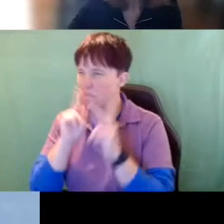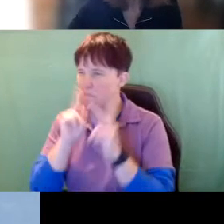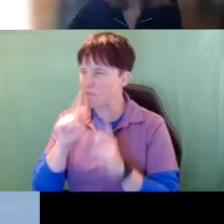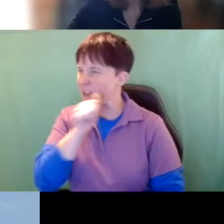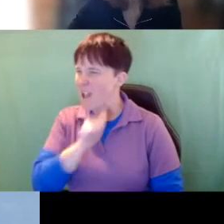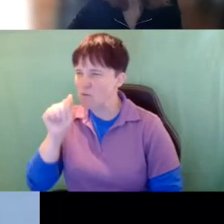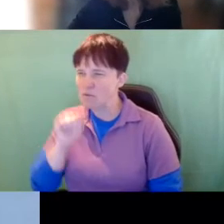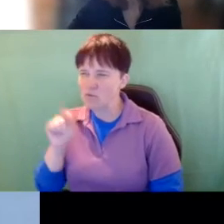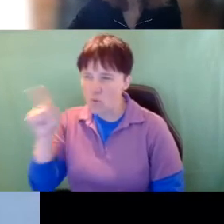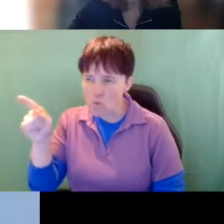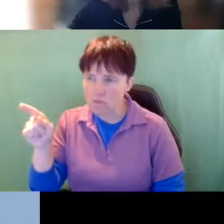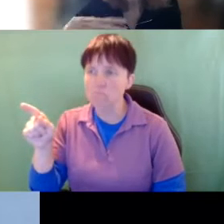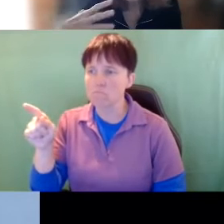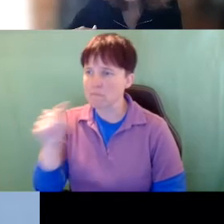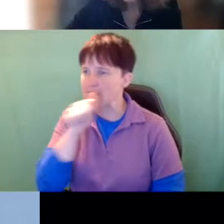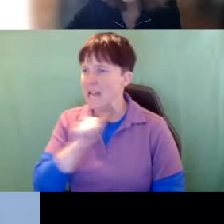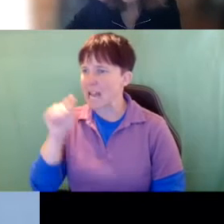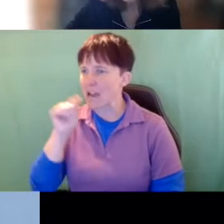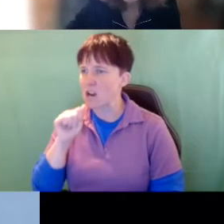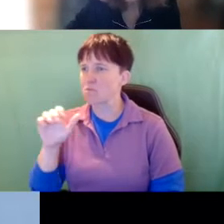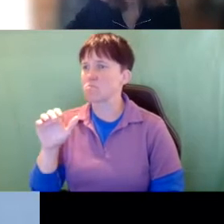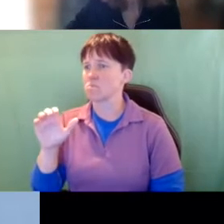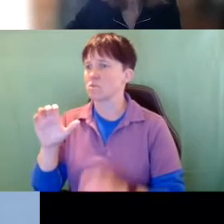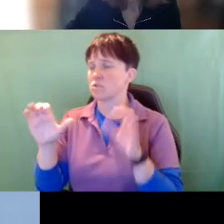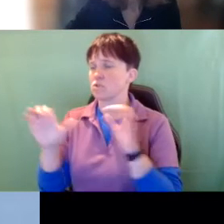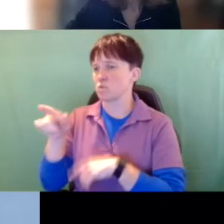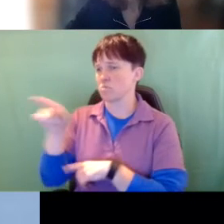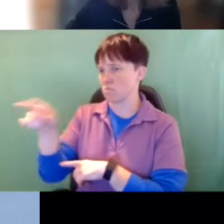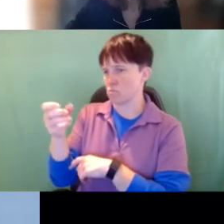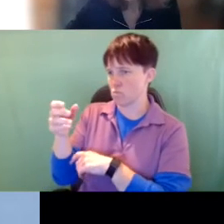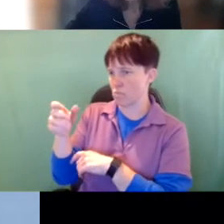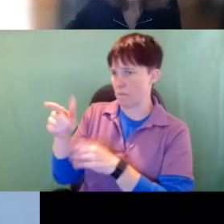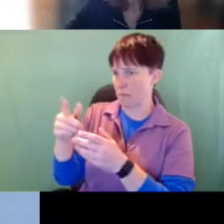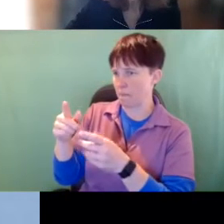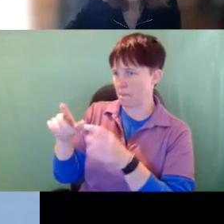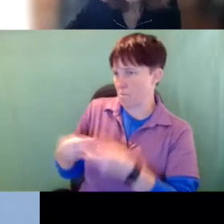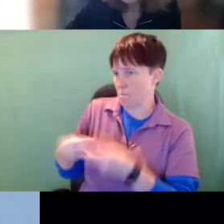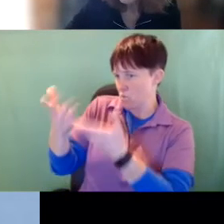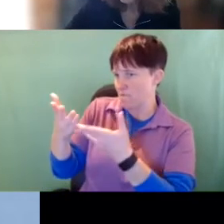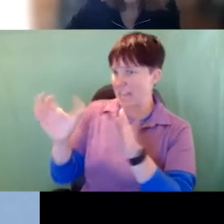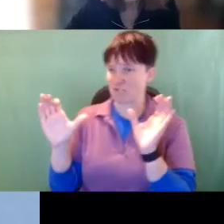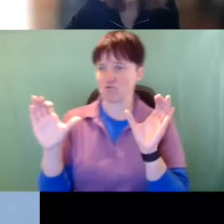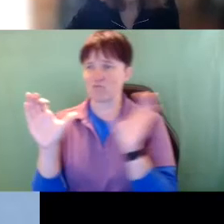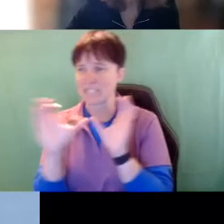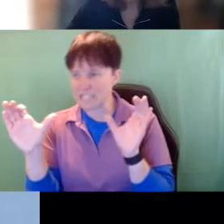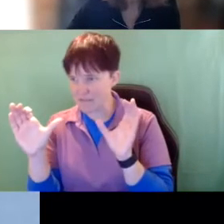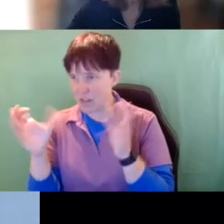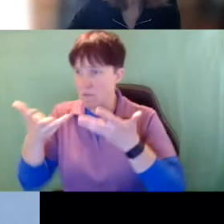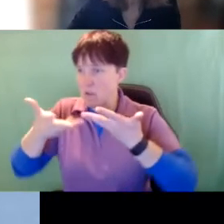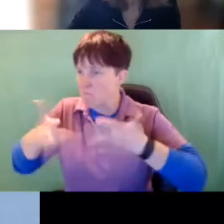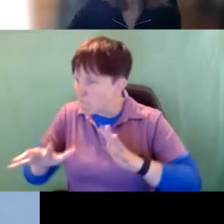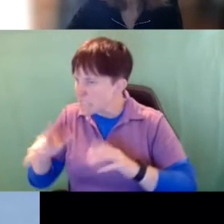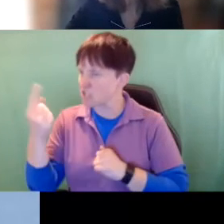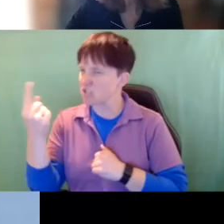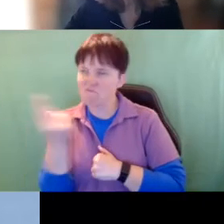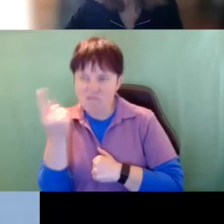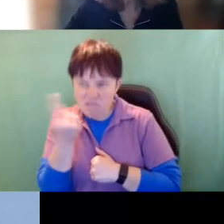Arizona is doing training and I think they are providing a certificate of completion or something